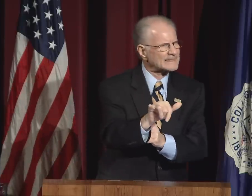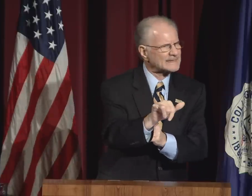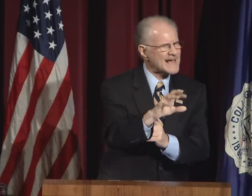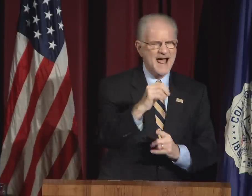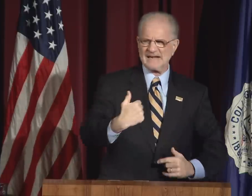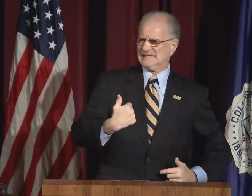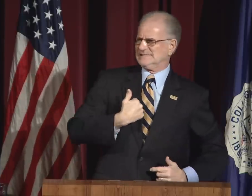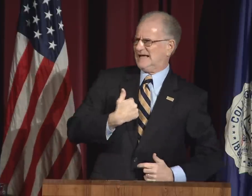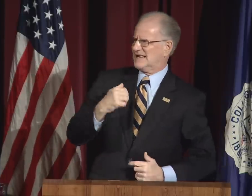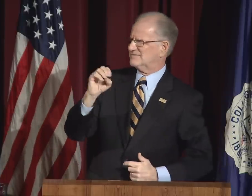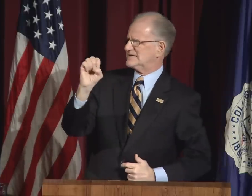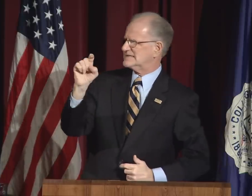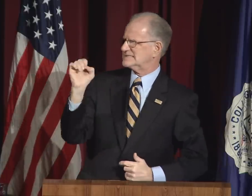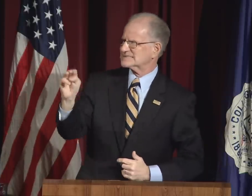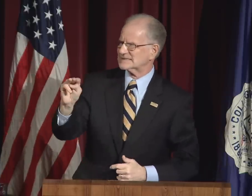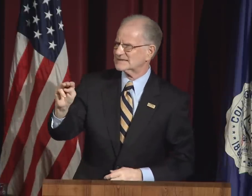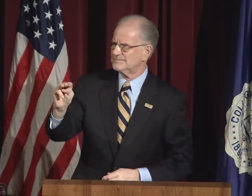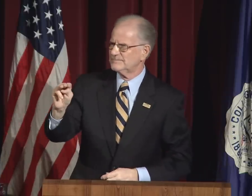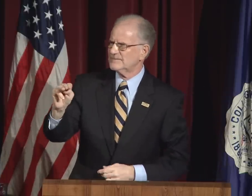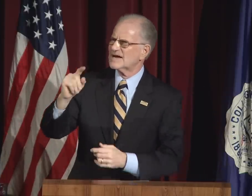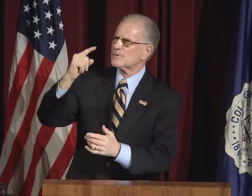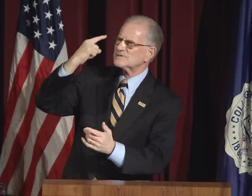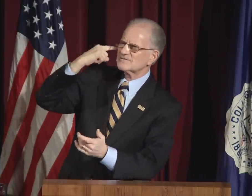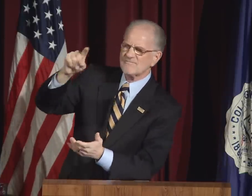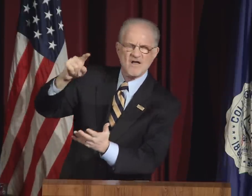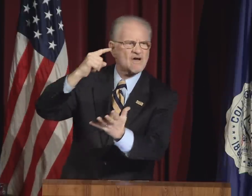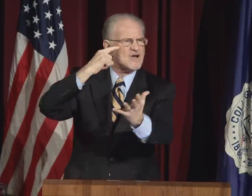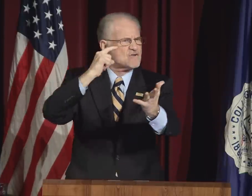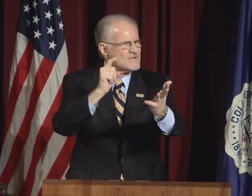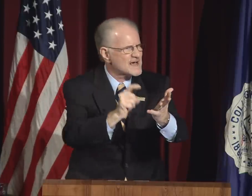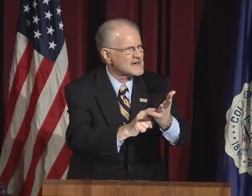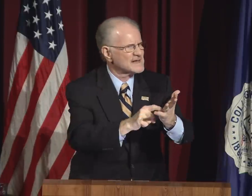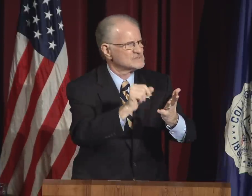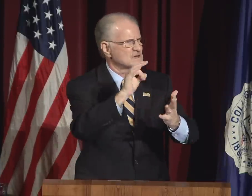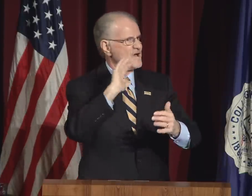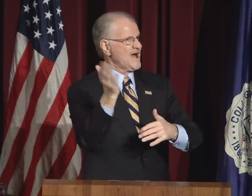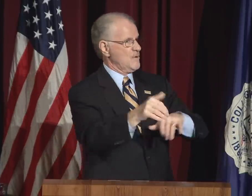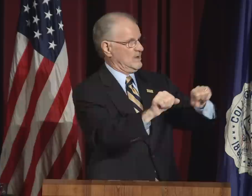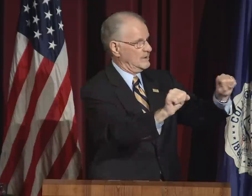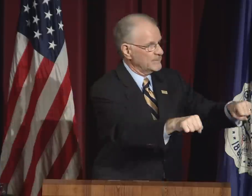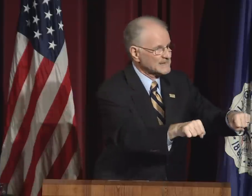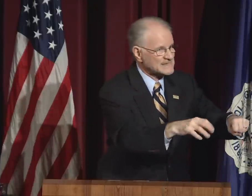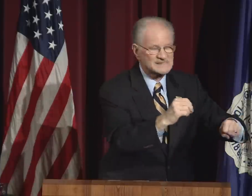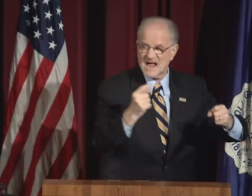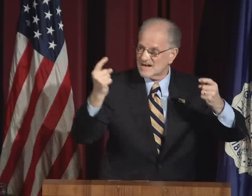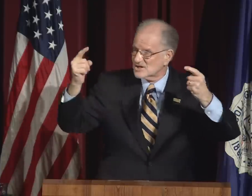It was for the recognition of our dignity and self-esteem.